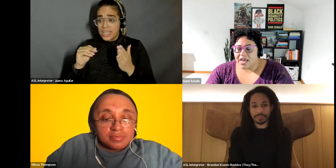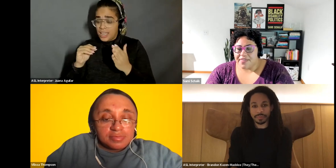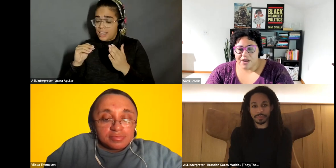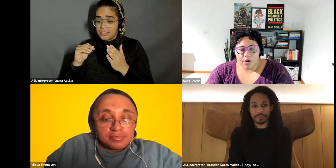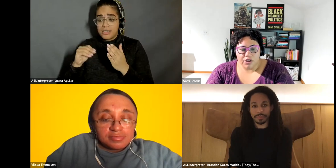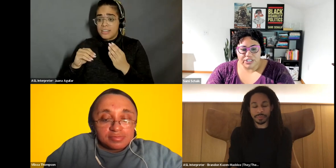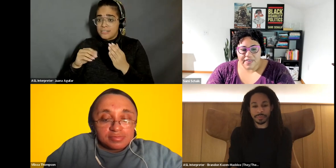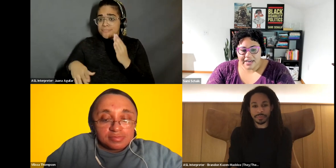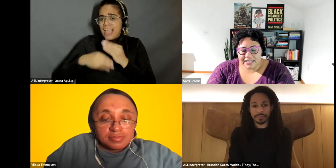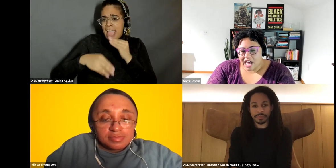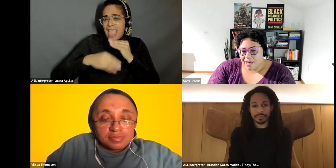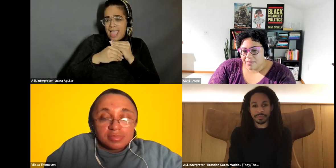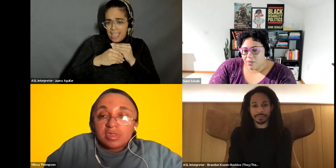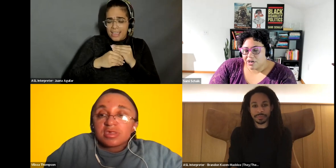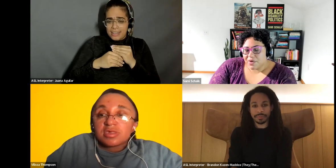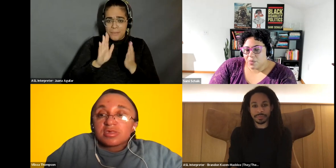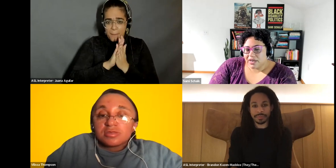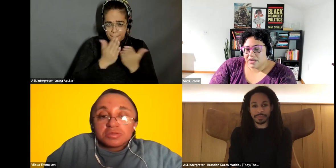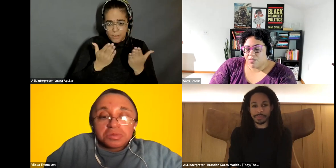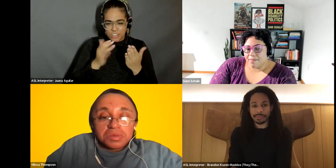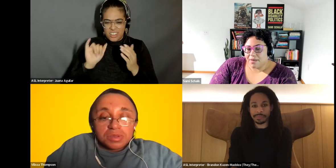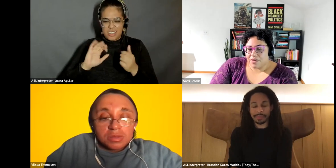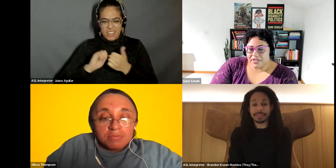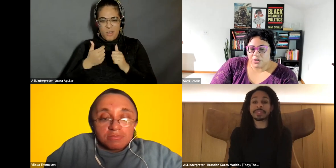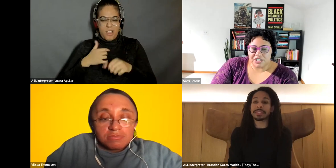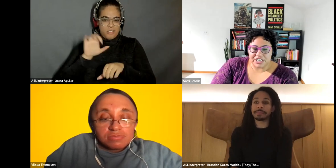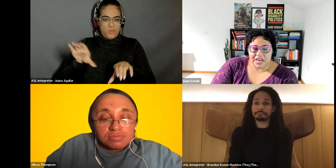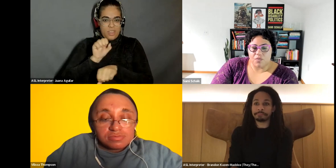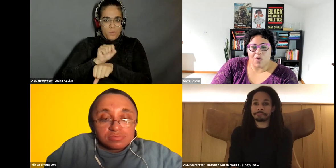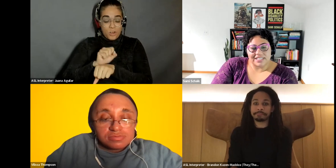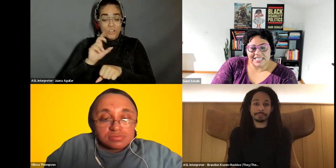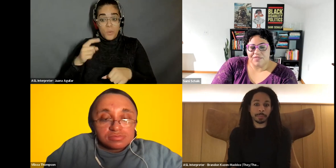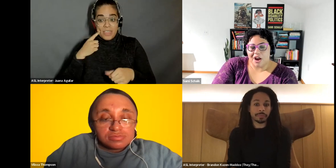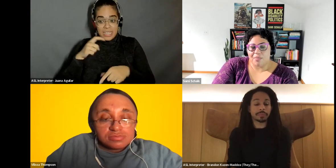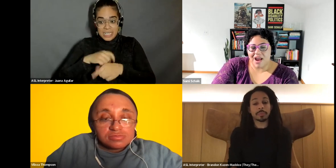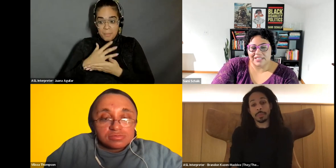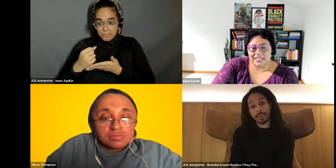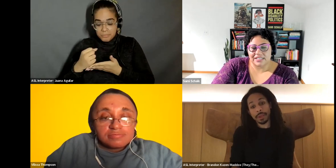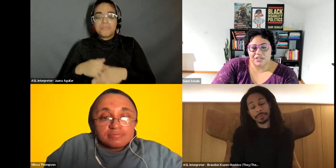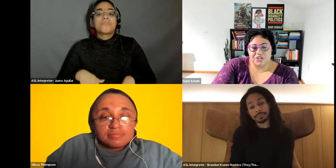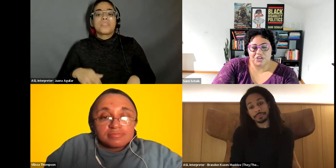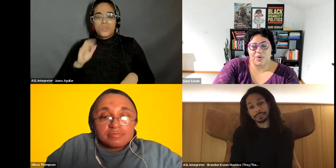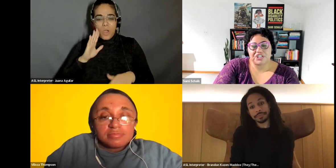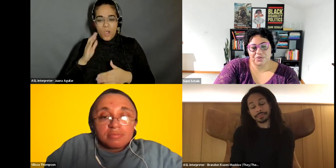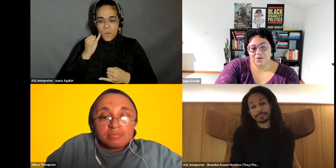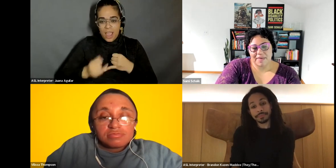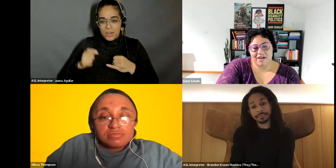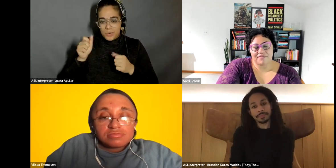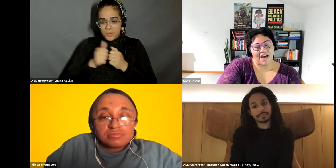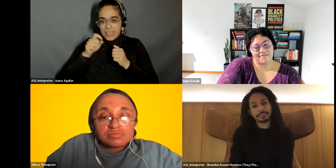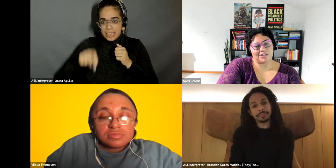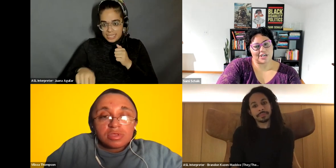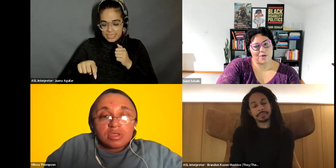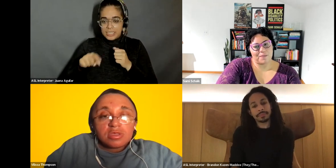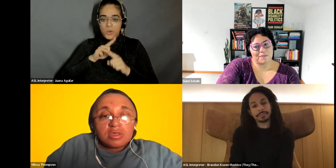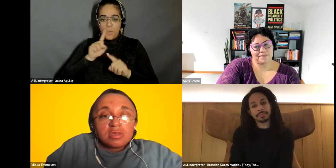Sami Schalk: I think we're close to the end of time. But I wonder if we want to wrap up with this question of what self care, practice. Do you wish you knew about 5 years ago.